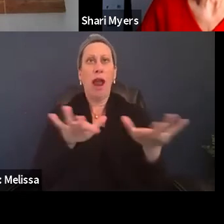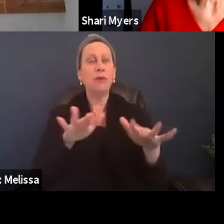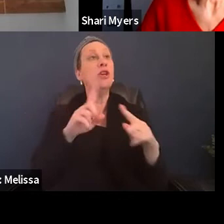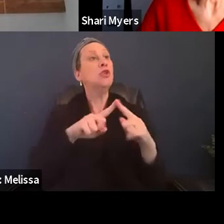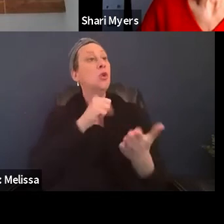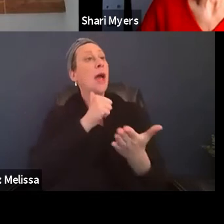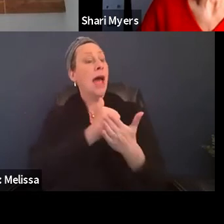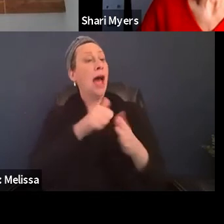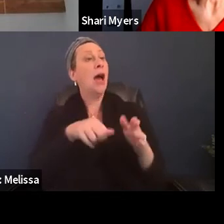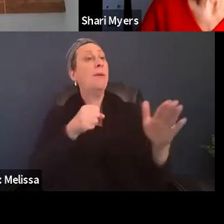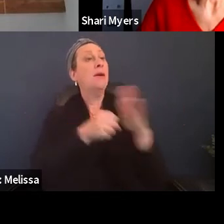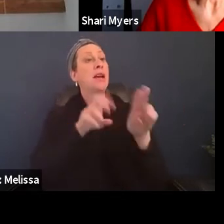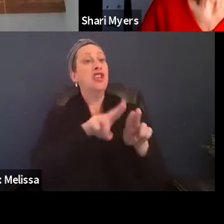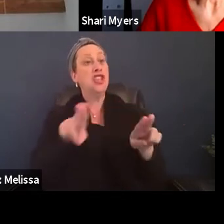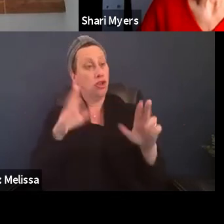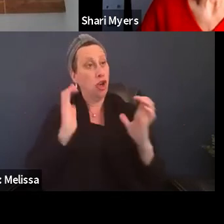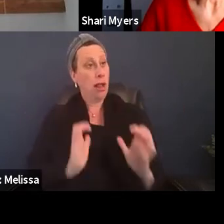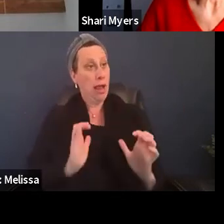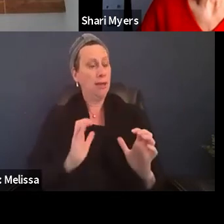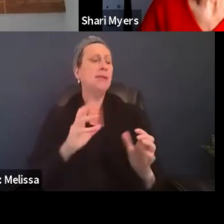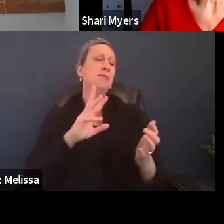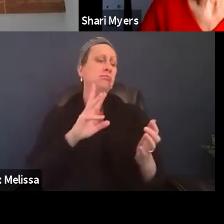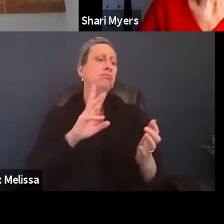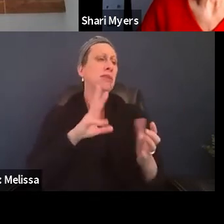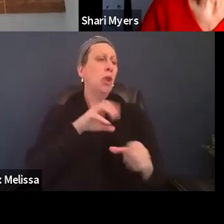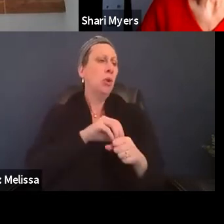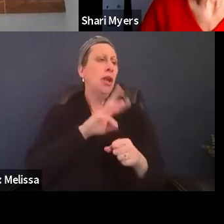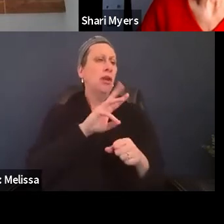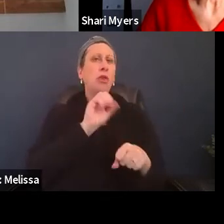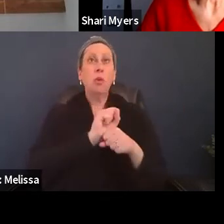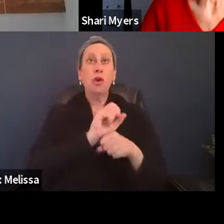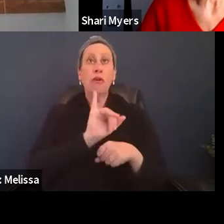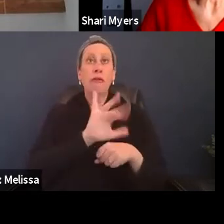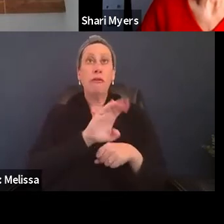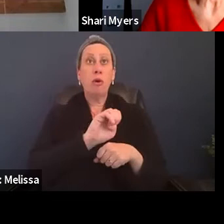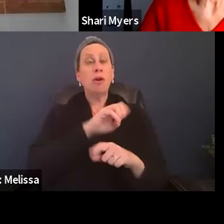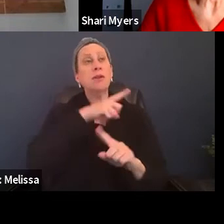as I mentioned the workforce. But also if there are individuals in need with the community